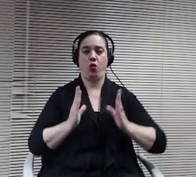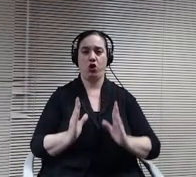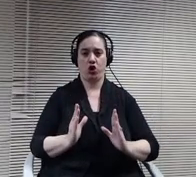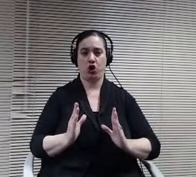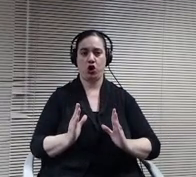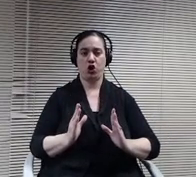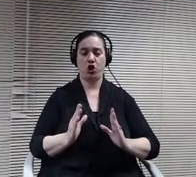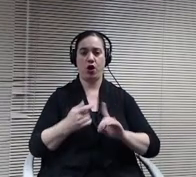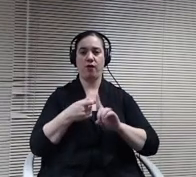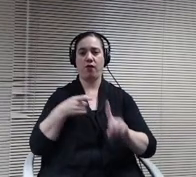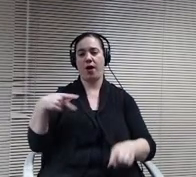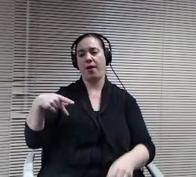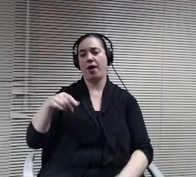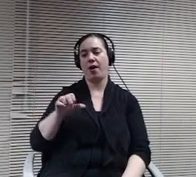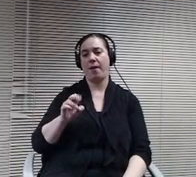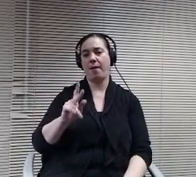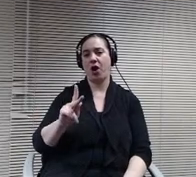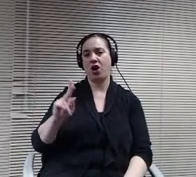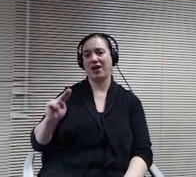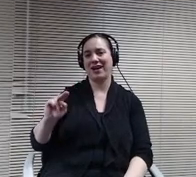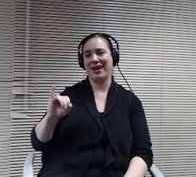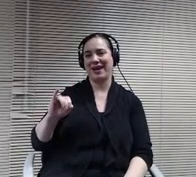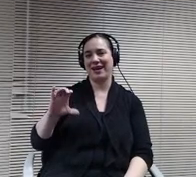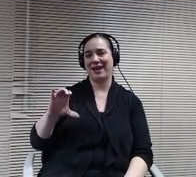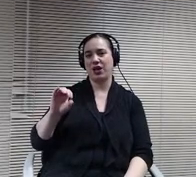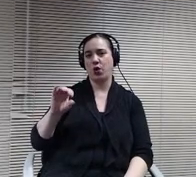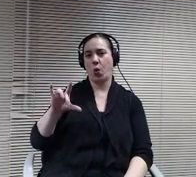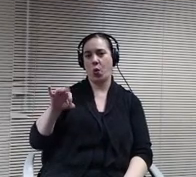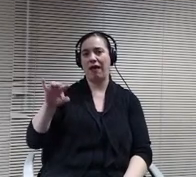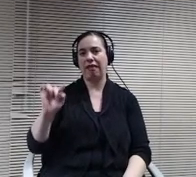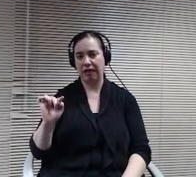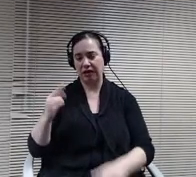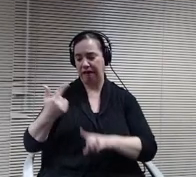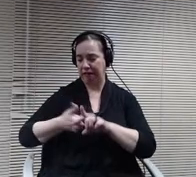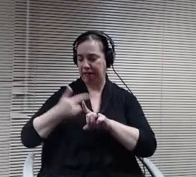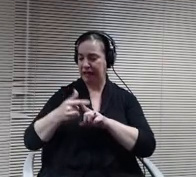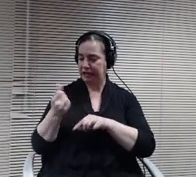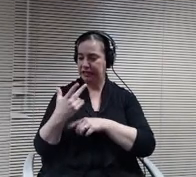Bank and Kindercare building, so if you want to kind of see where